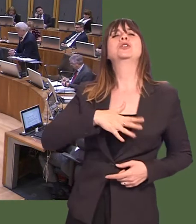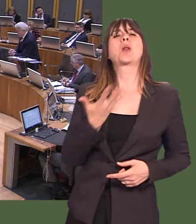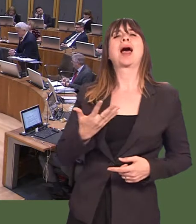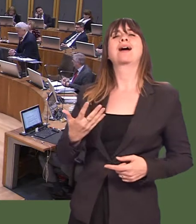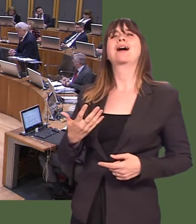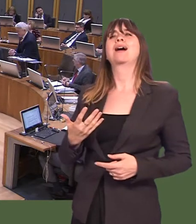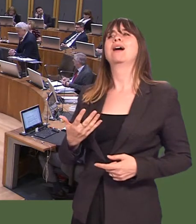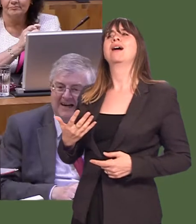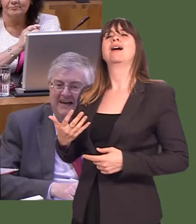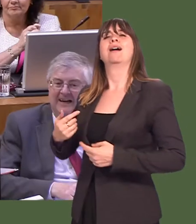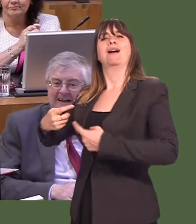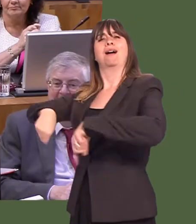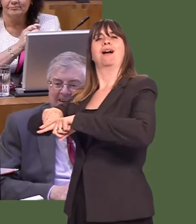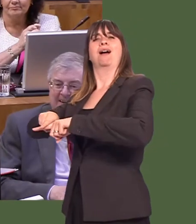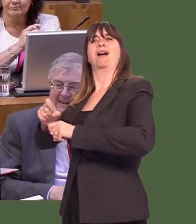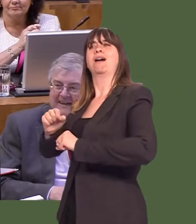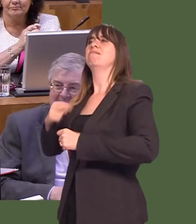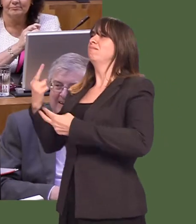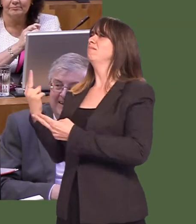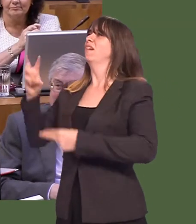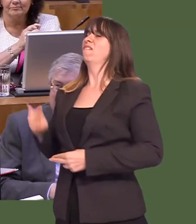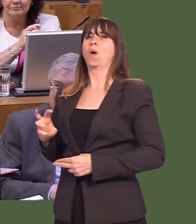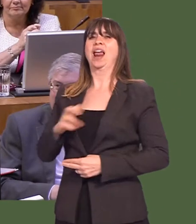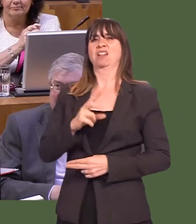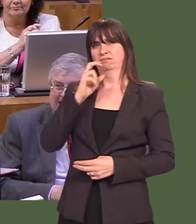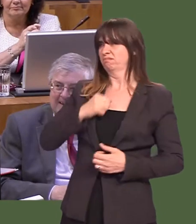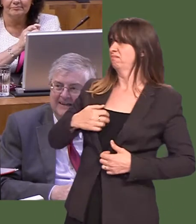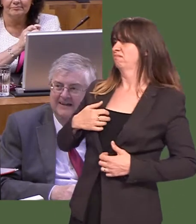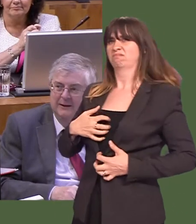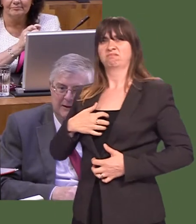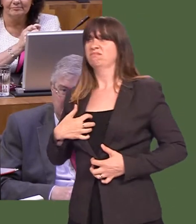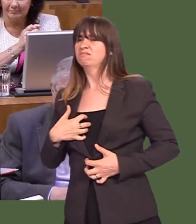Itís one of the things Iíve noticed. And I thank the leader of Plaid Cymru for reiterating our pledgesópledges that we in